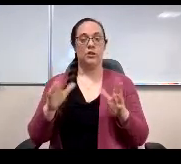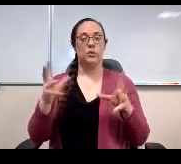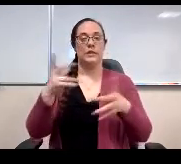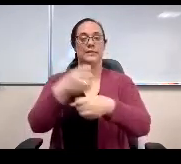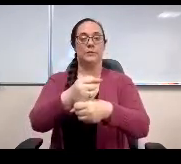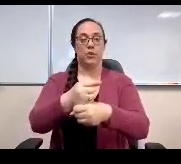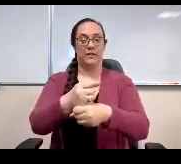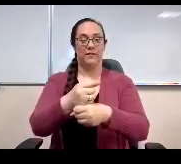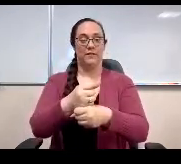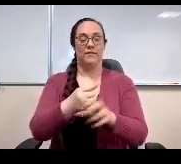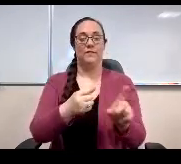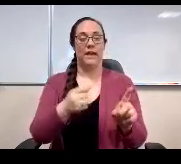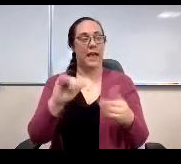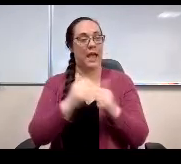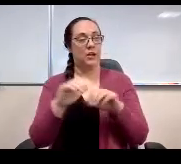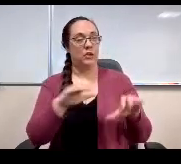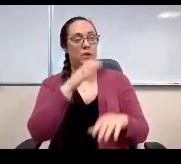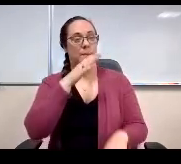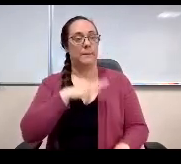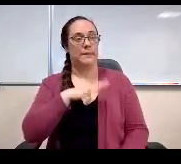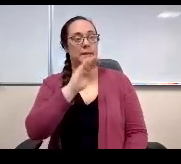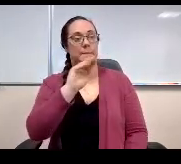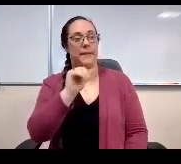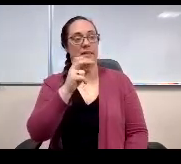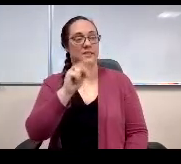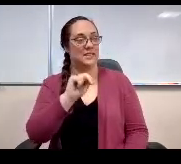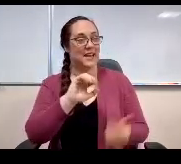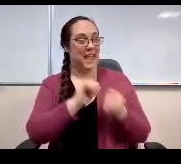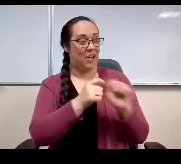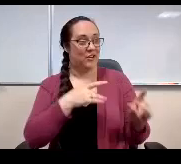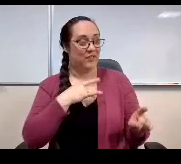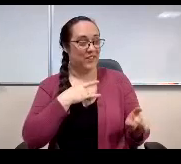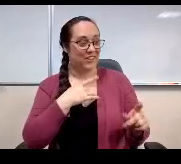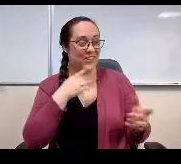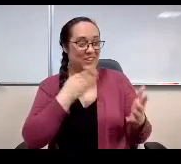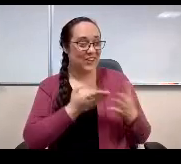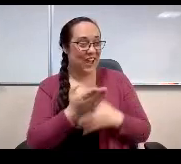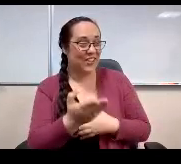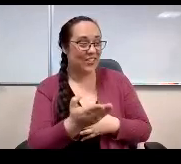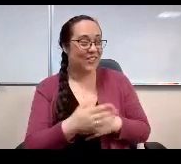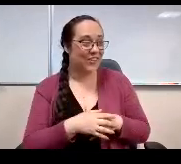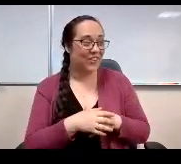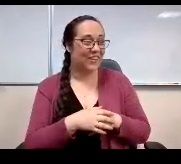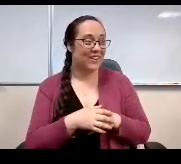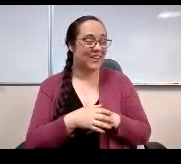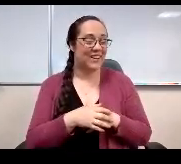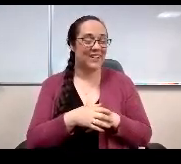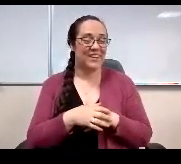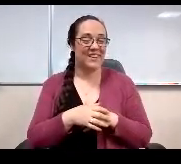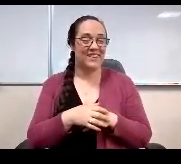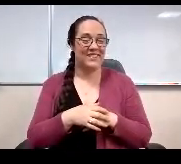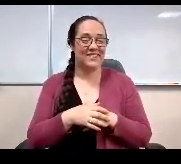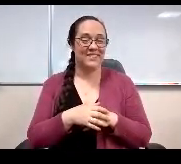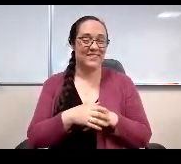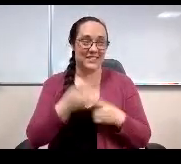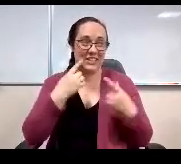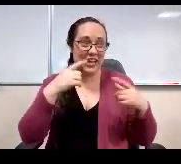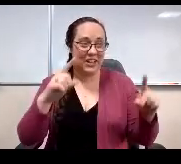How you doing Miss Mattson? How'd it feel you made it through? No, you did a nice job, OK.